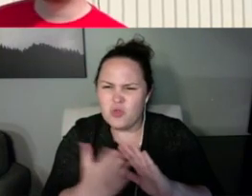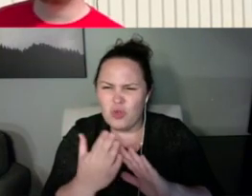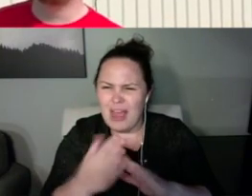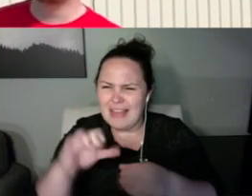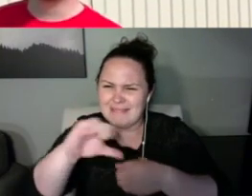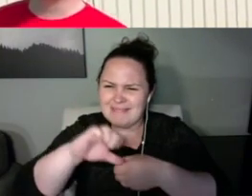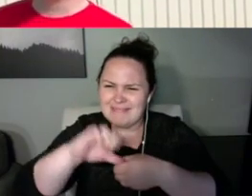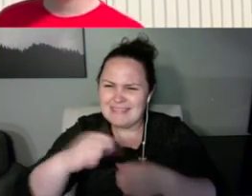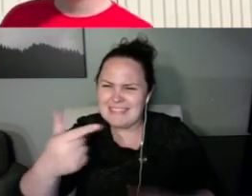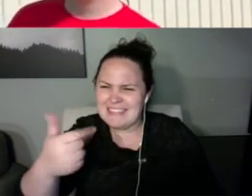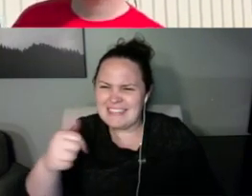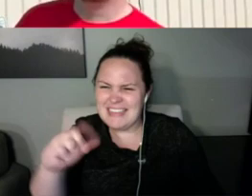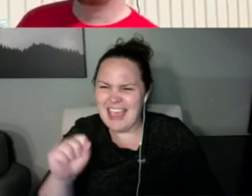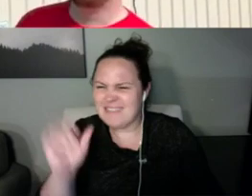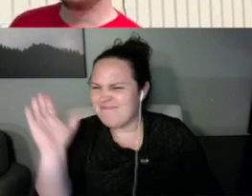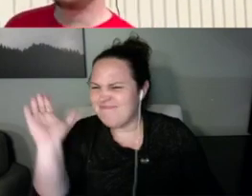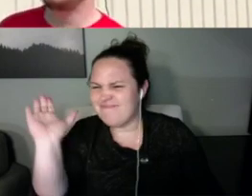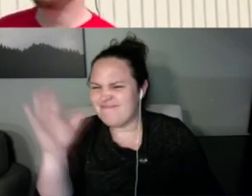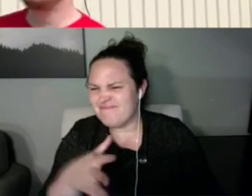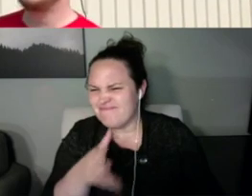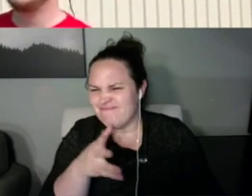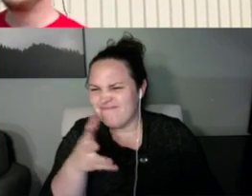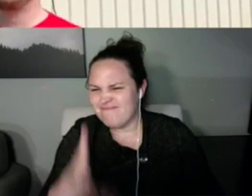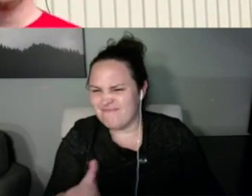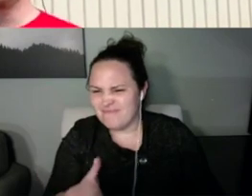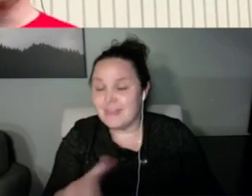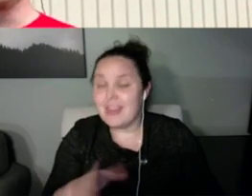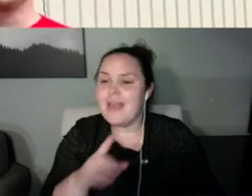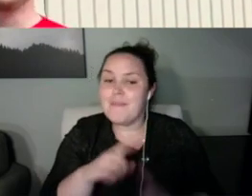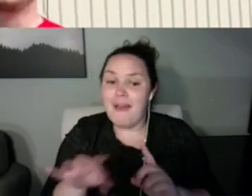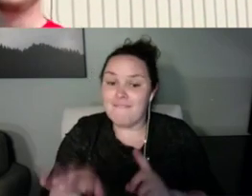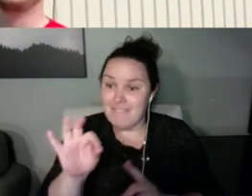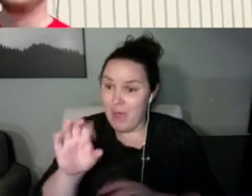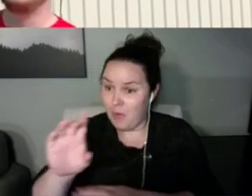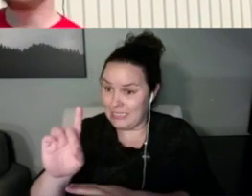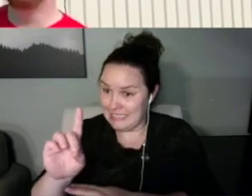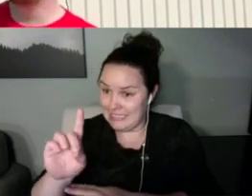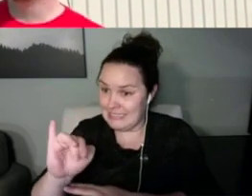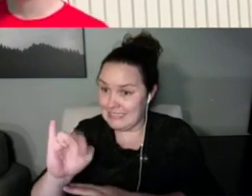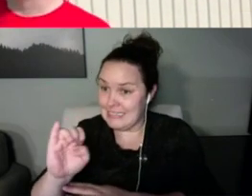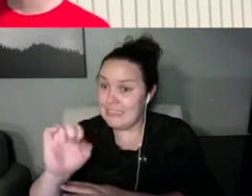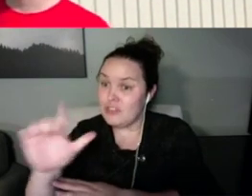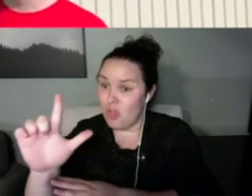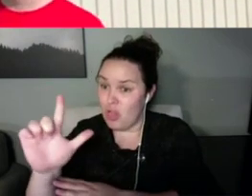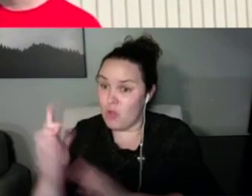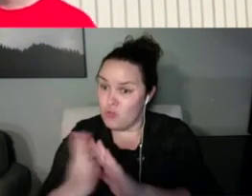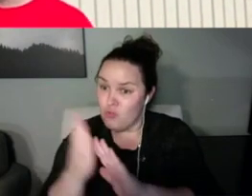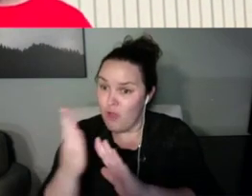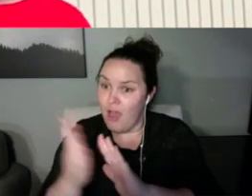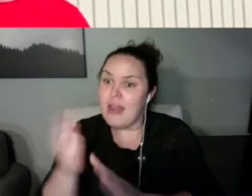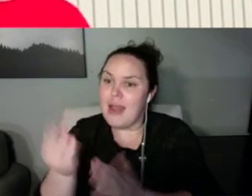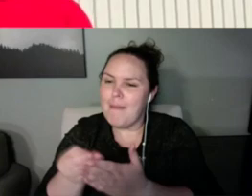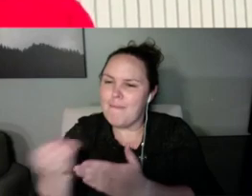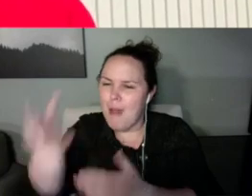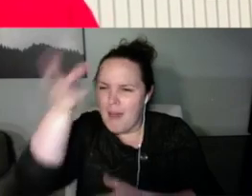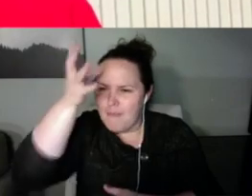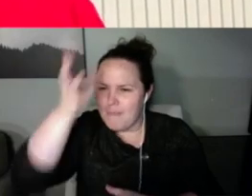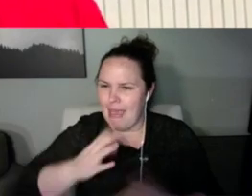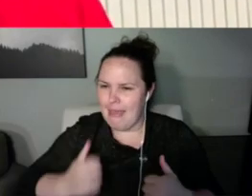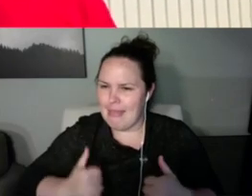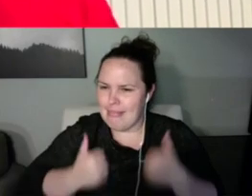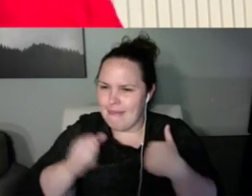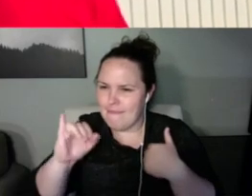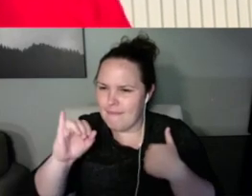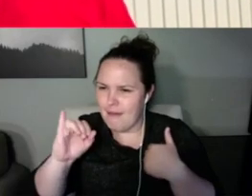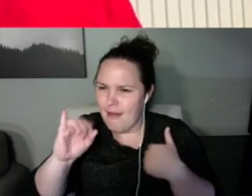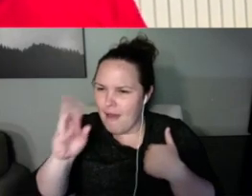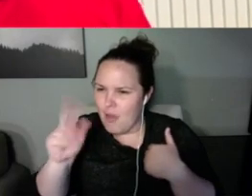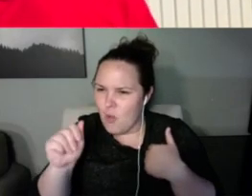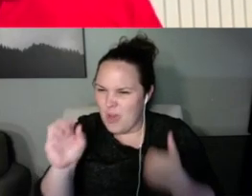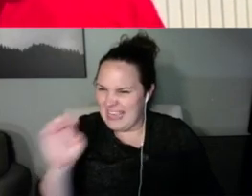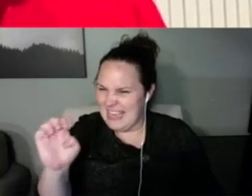So I bought this one and it came from a gentleman in Eastern Iowa. And I take it on it on rides.